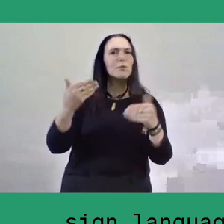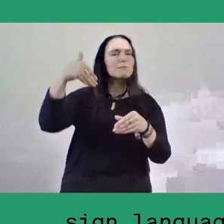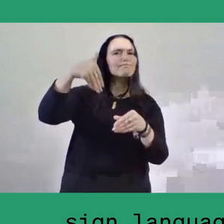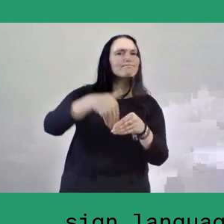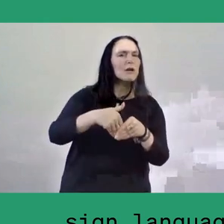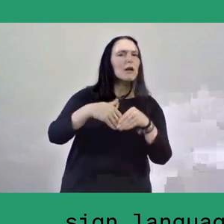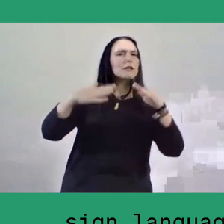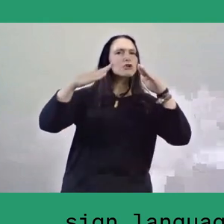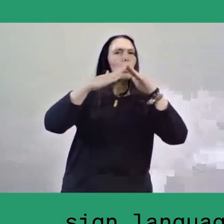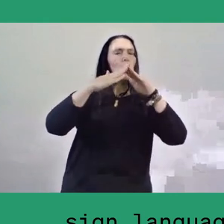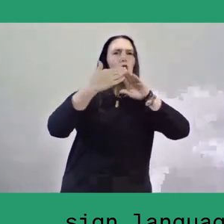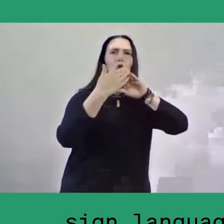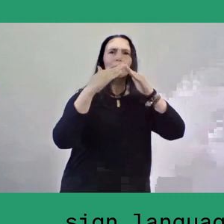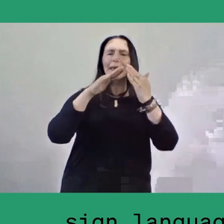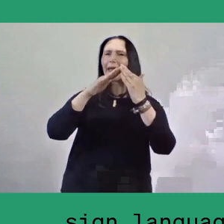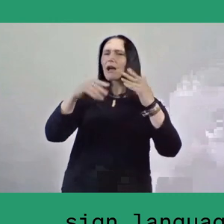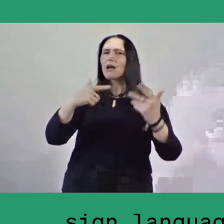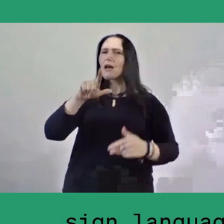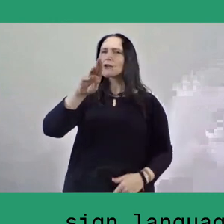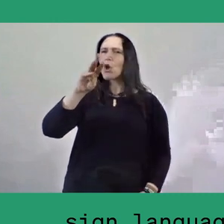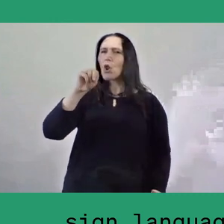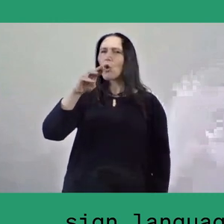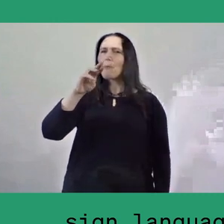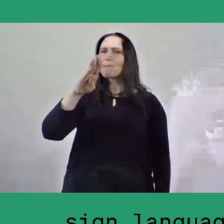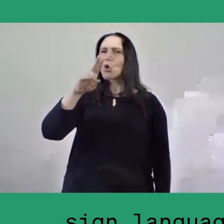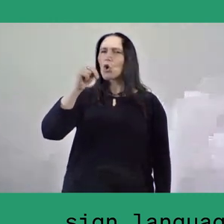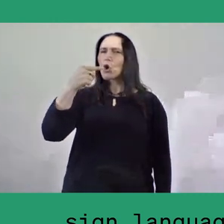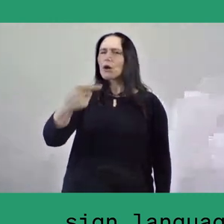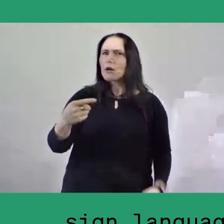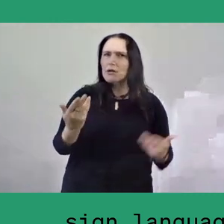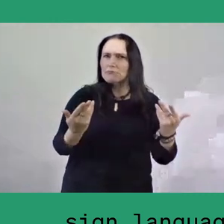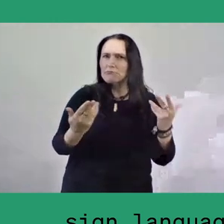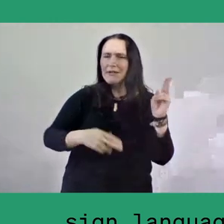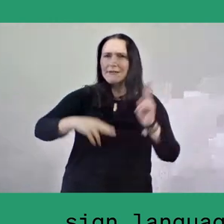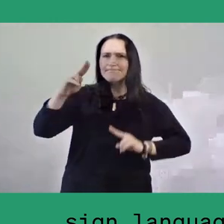across multiple disciplines, angles, points of view, and contexts.